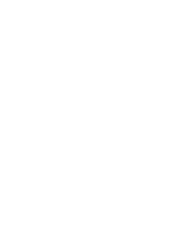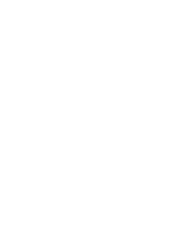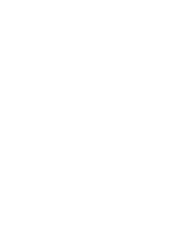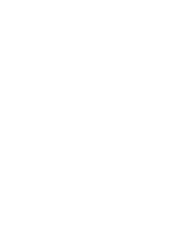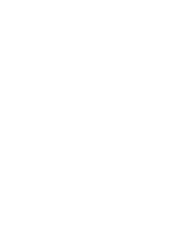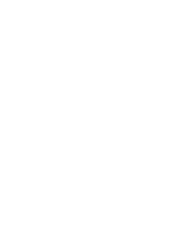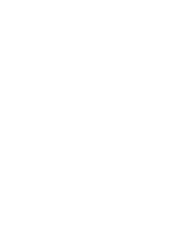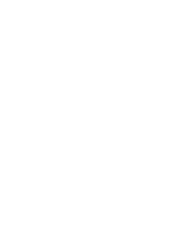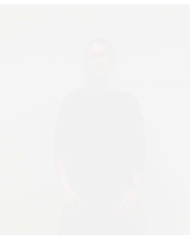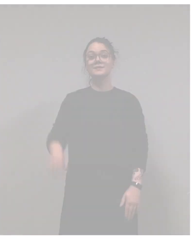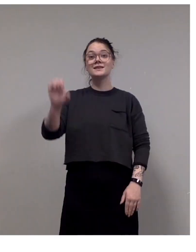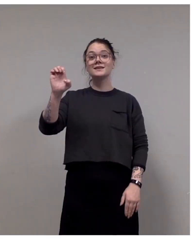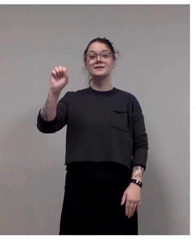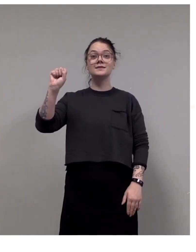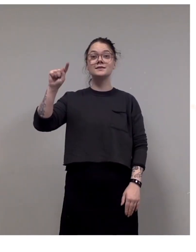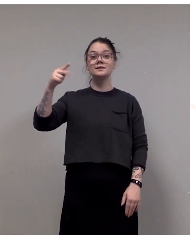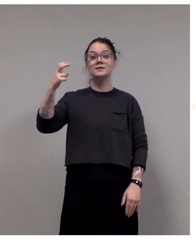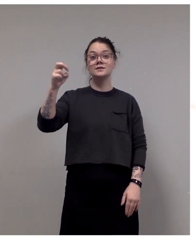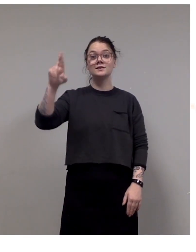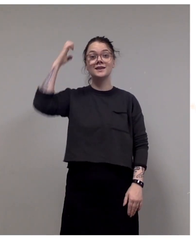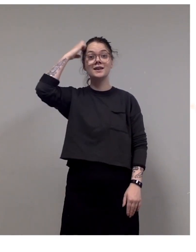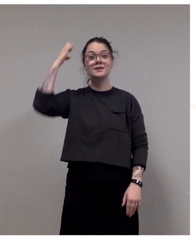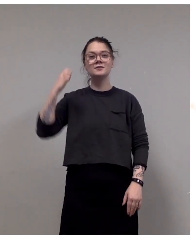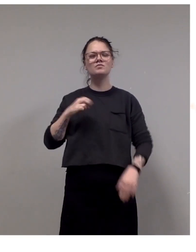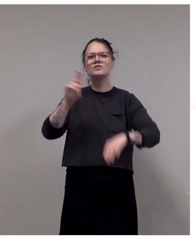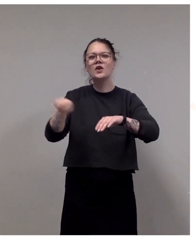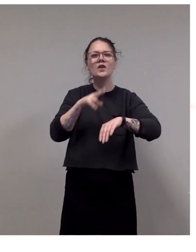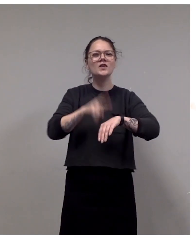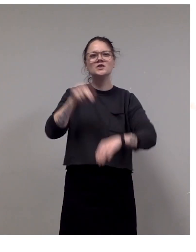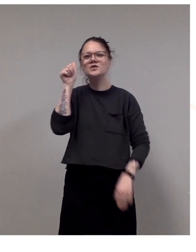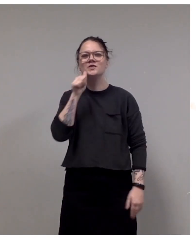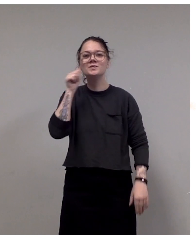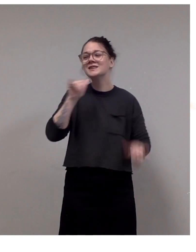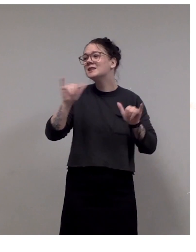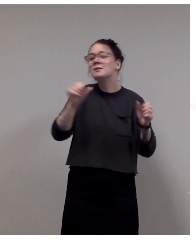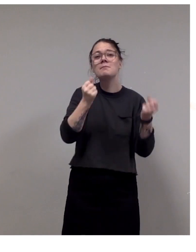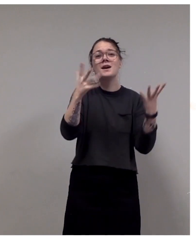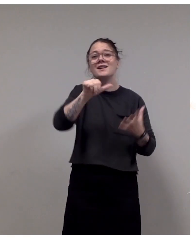Esther is an ordinary girl Like many other children, she enjoys playing dodgeball,